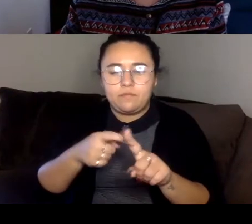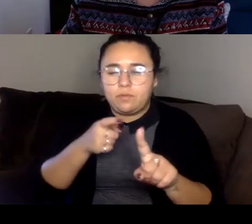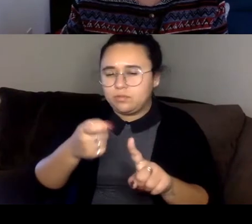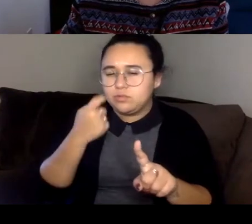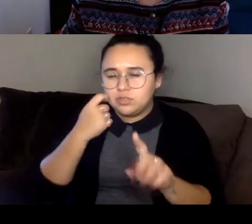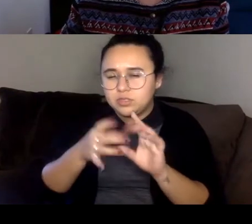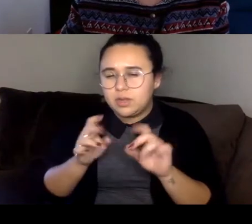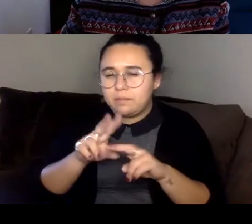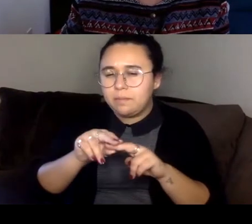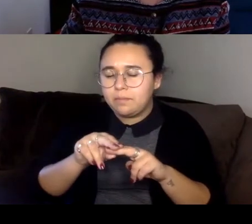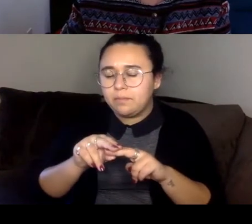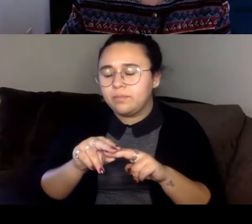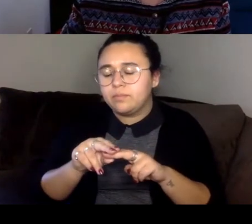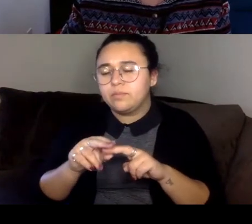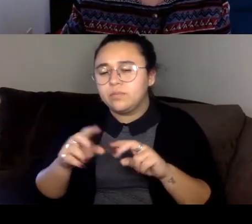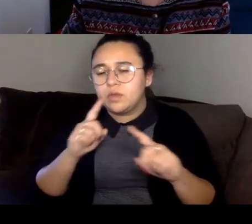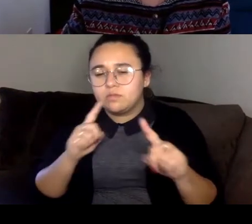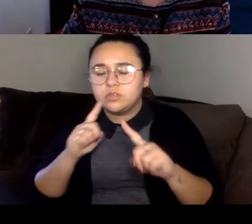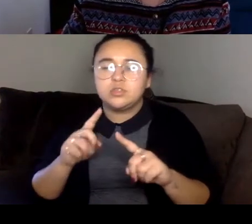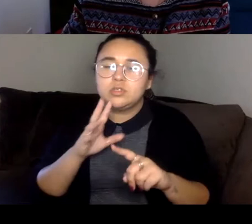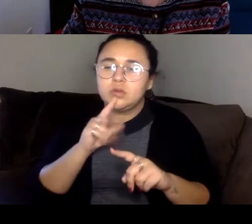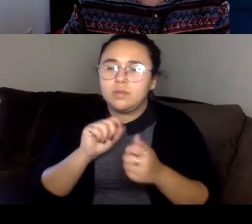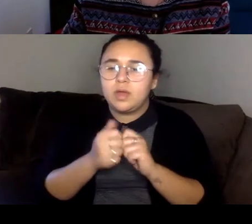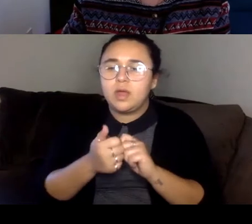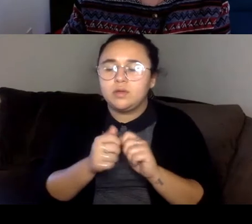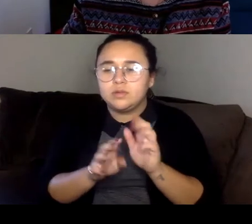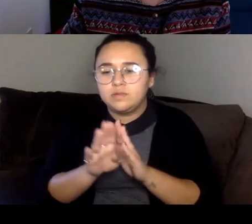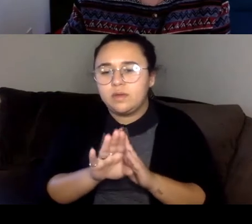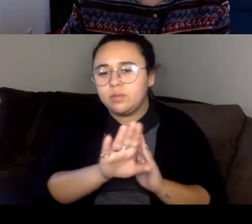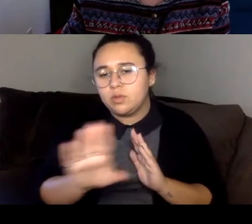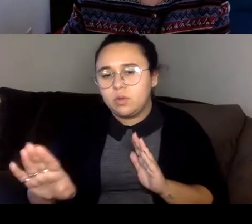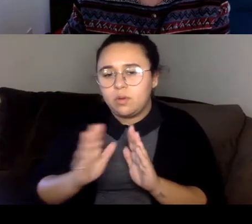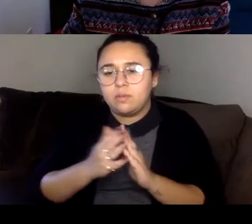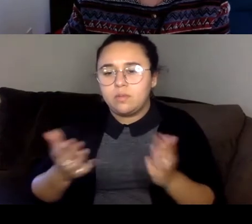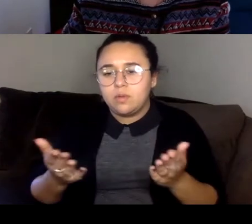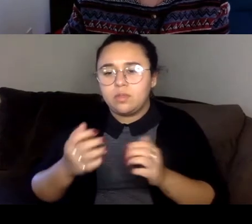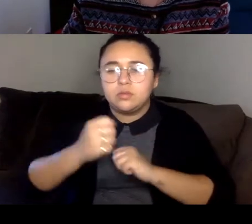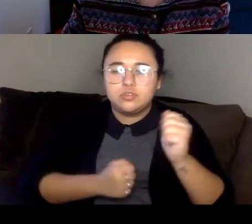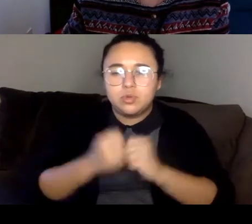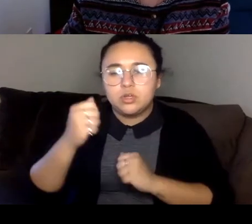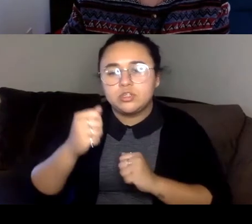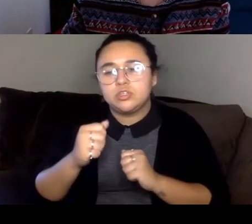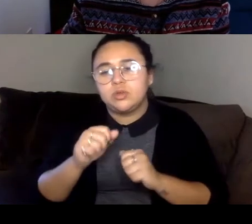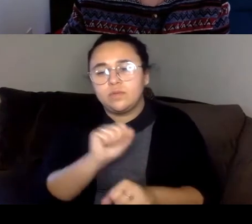bit about kind of how you put your books together about the structure of the work itself and